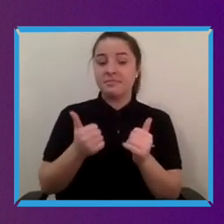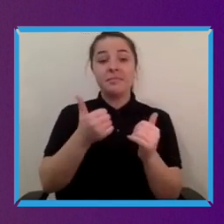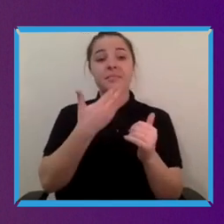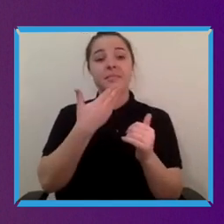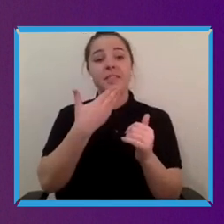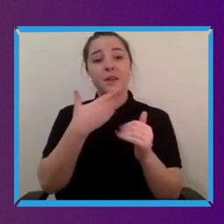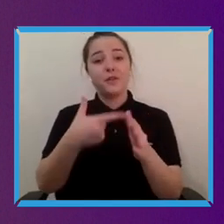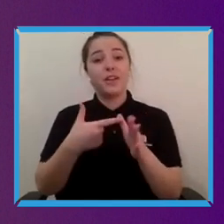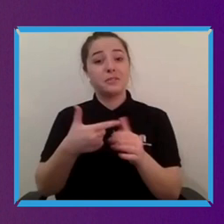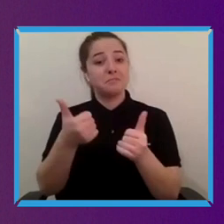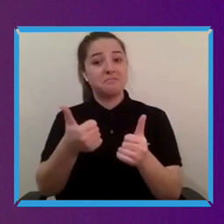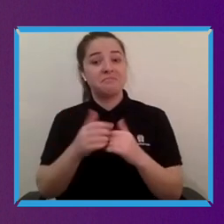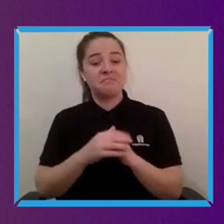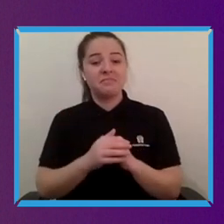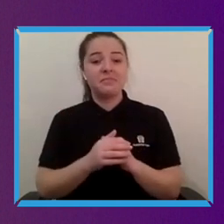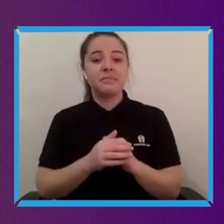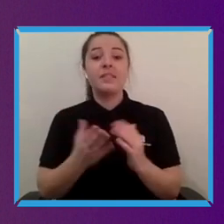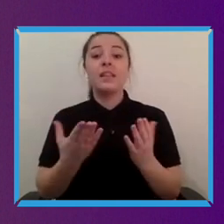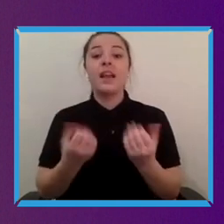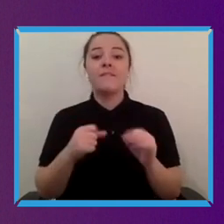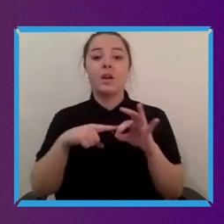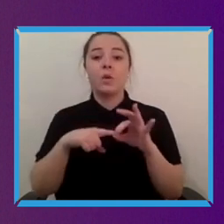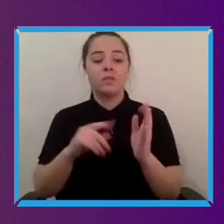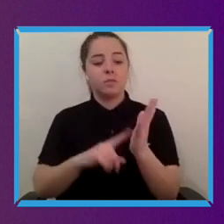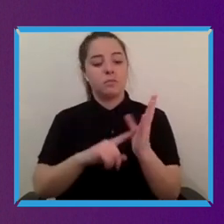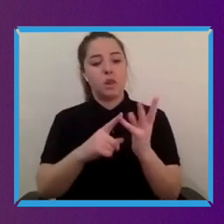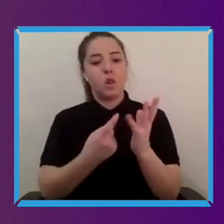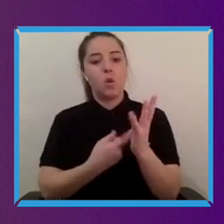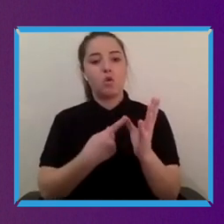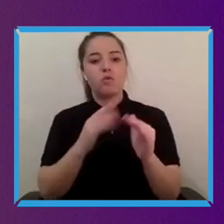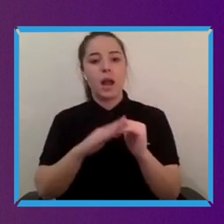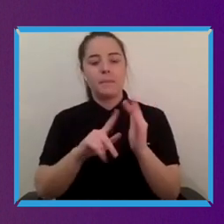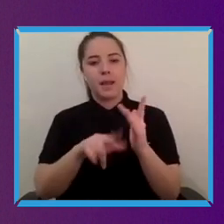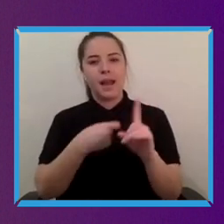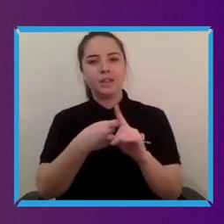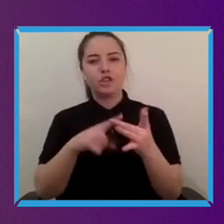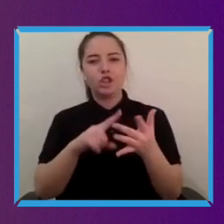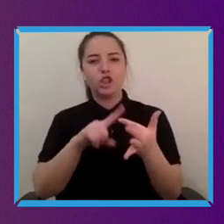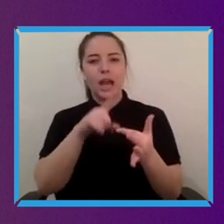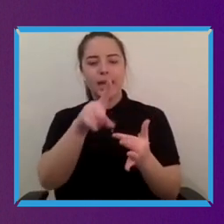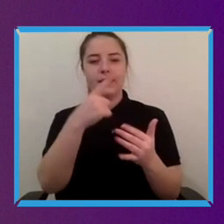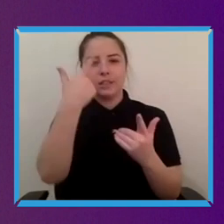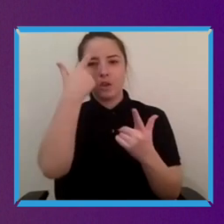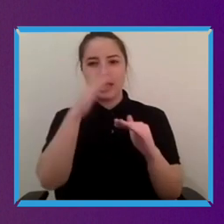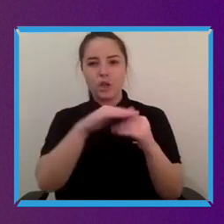Jackie makes a good point about the advent of flexible working practice during COVID and it's proved that accessible working